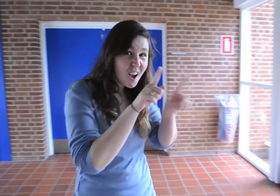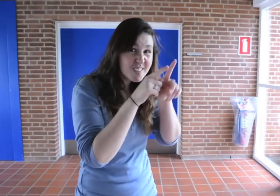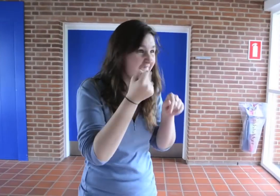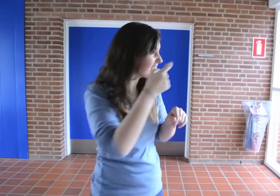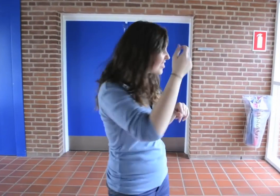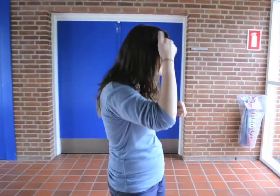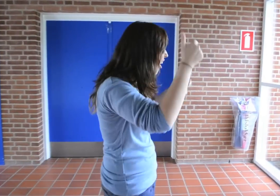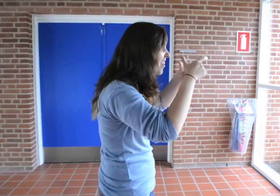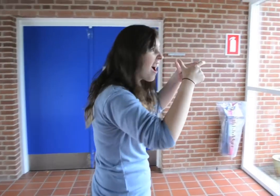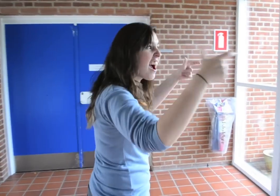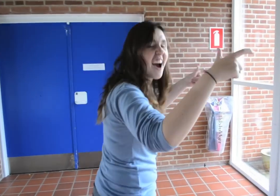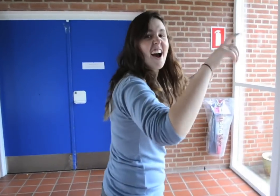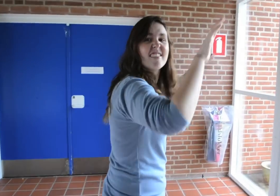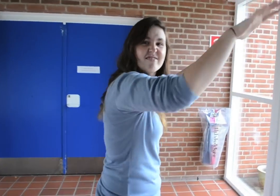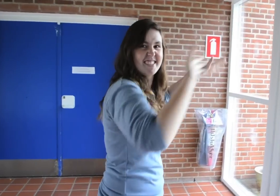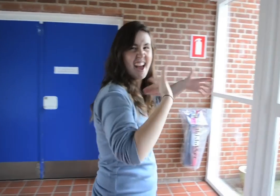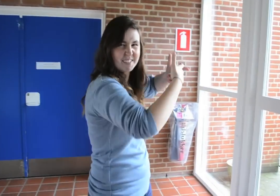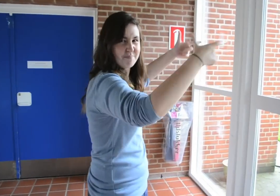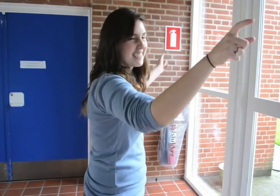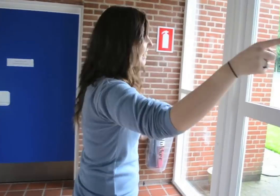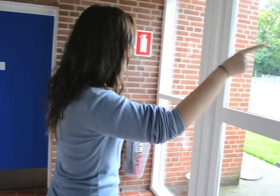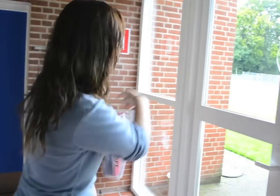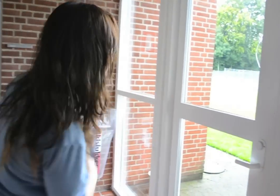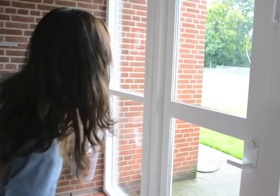We also have a soccer pitch to the side here! Nice and big!